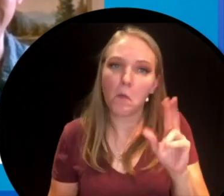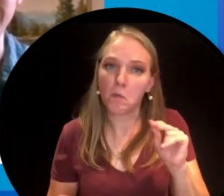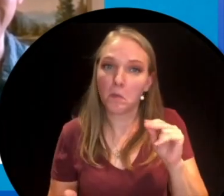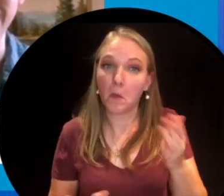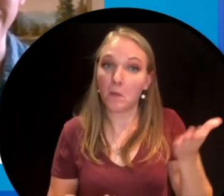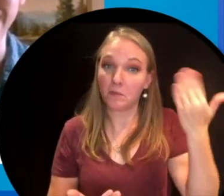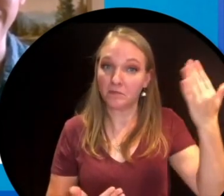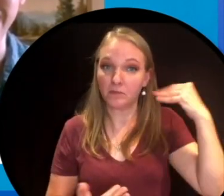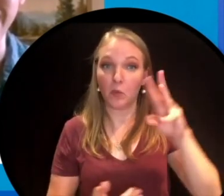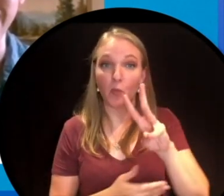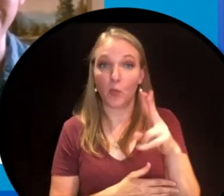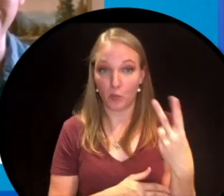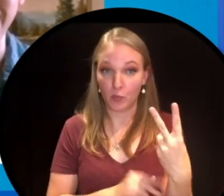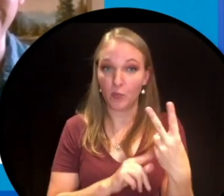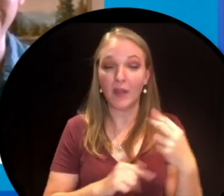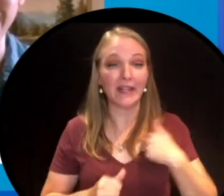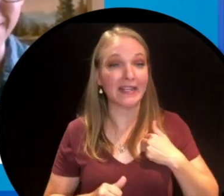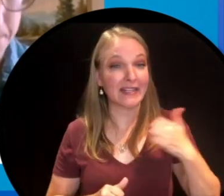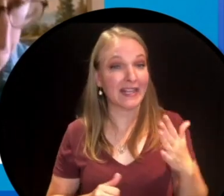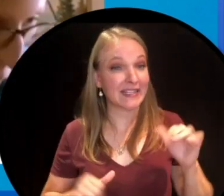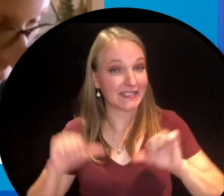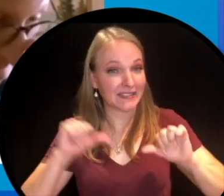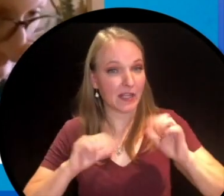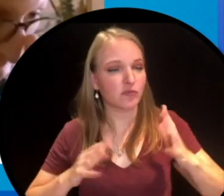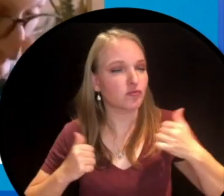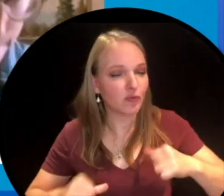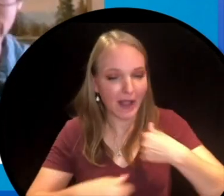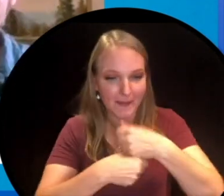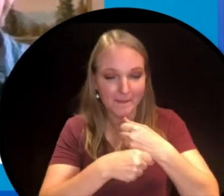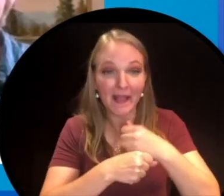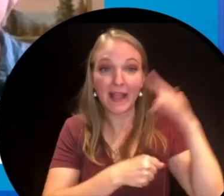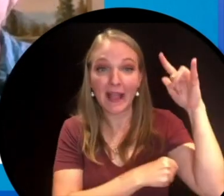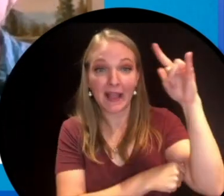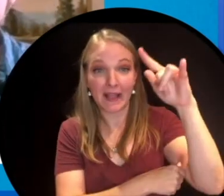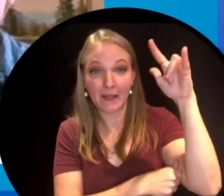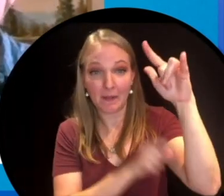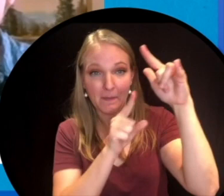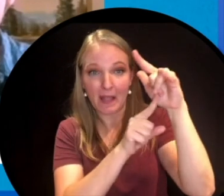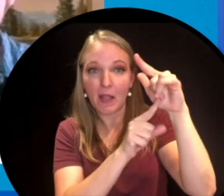you're not completely off the mark because back in world war ii, Canadian scientists